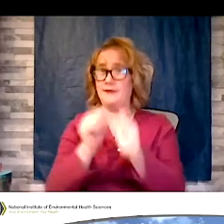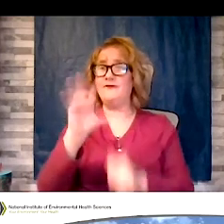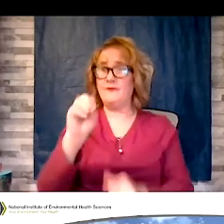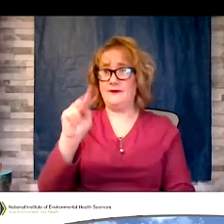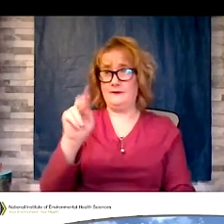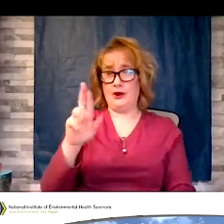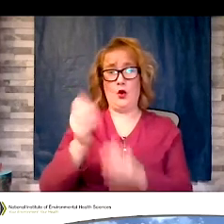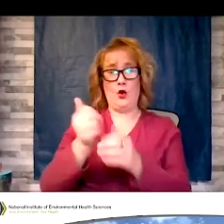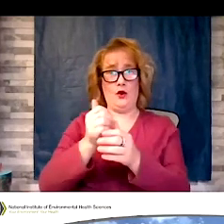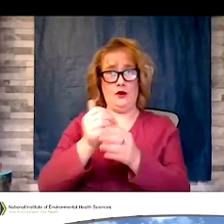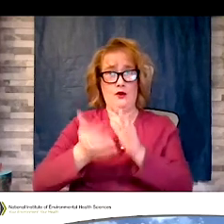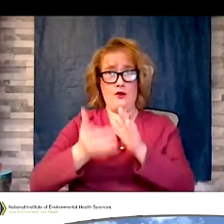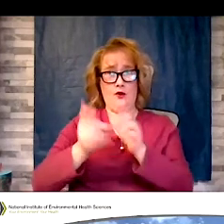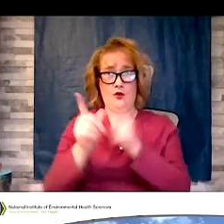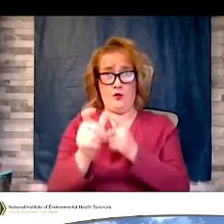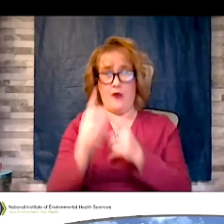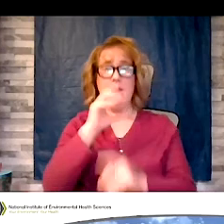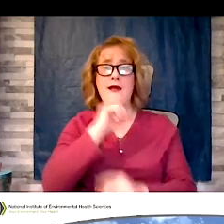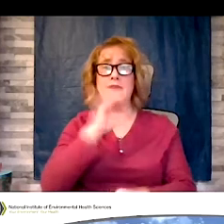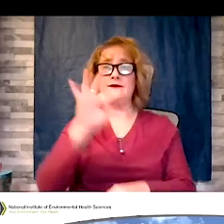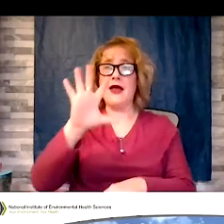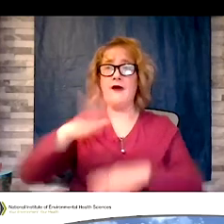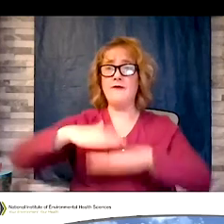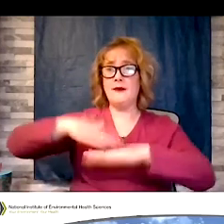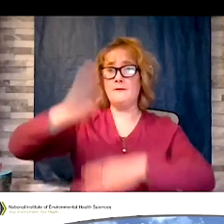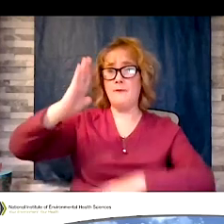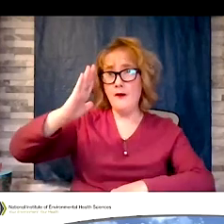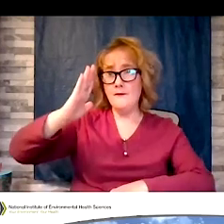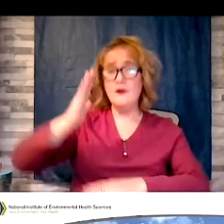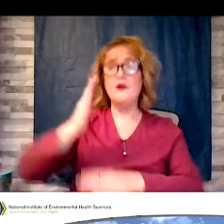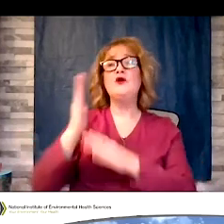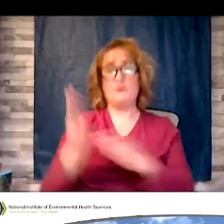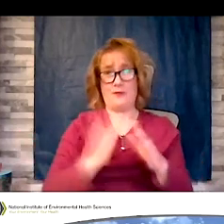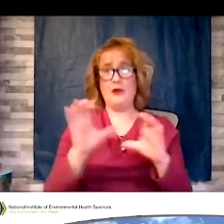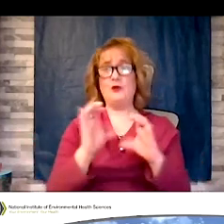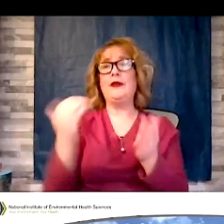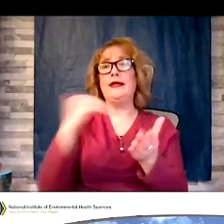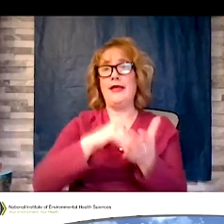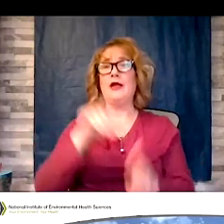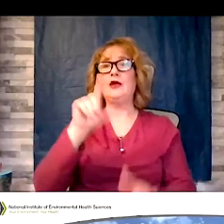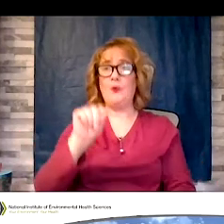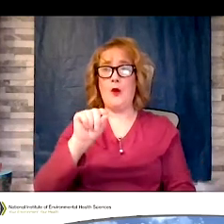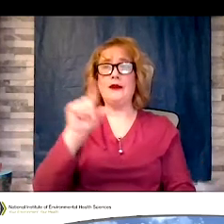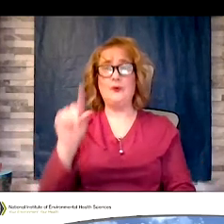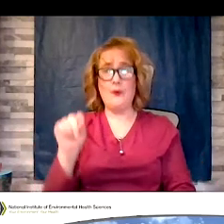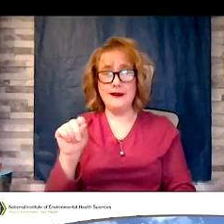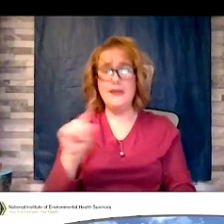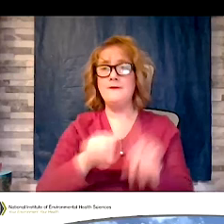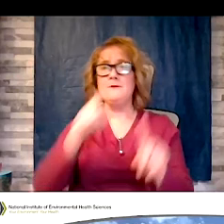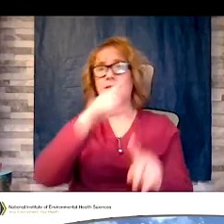and above. She planned to do it again in 2020, but because of COVID it was canceled. You can